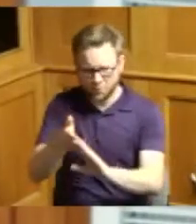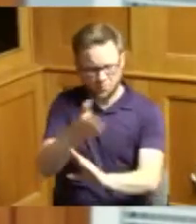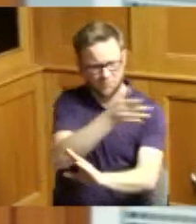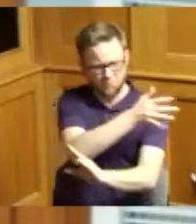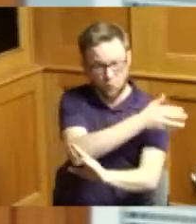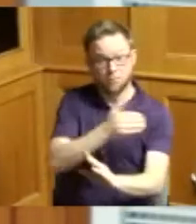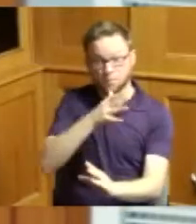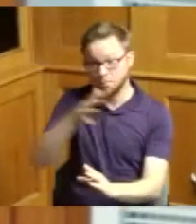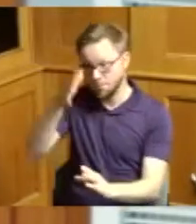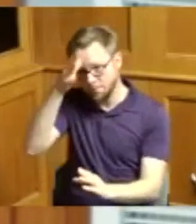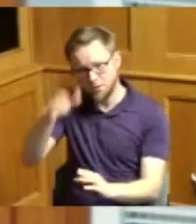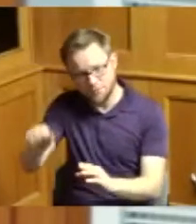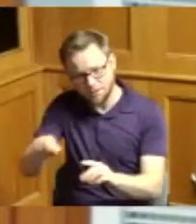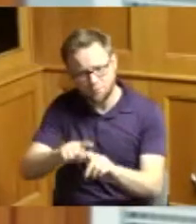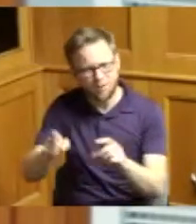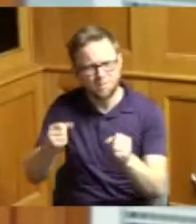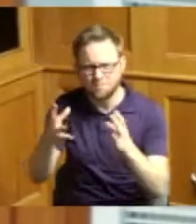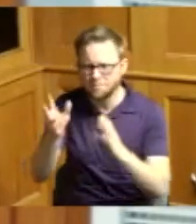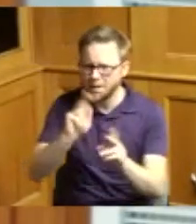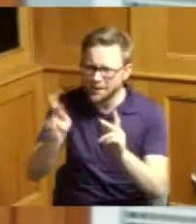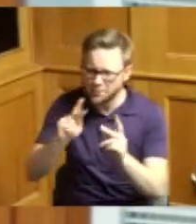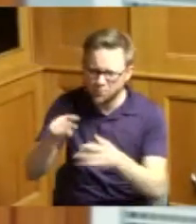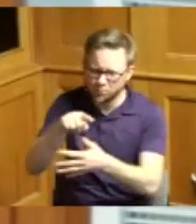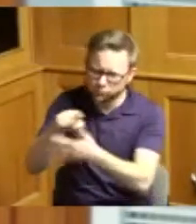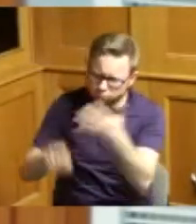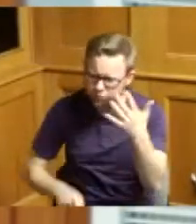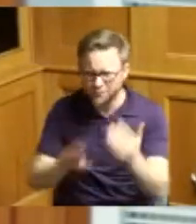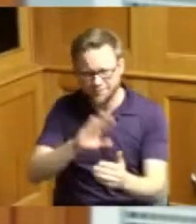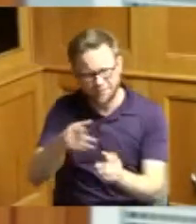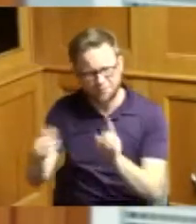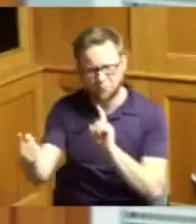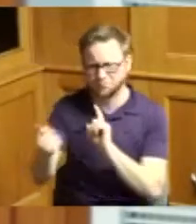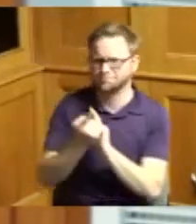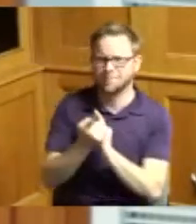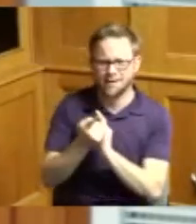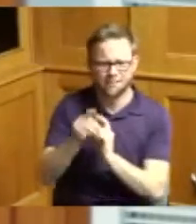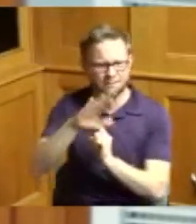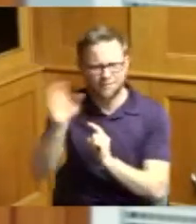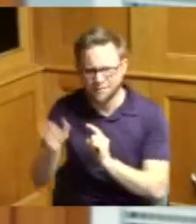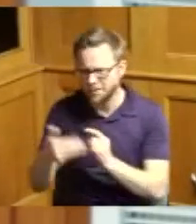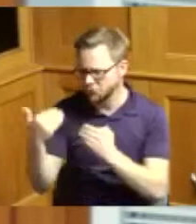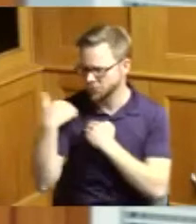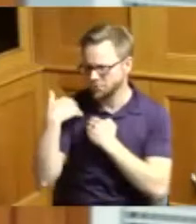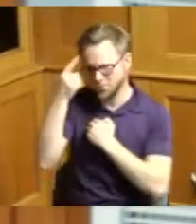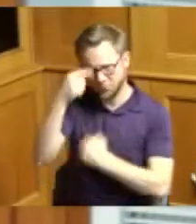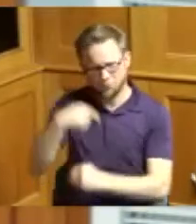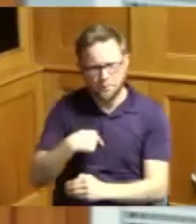of those who never met me never had any obligation towards me or us at any point in the past but did